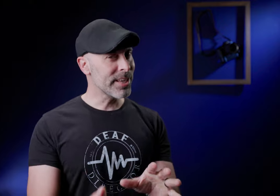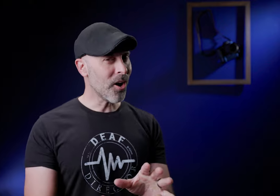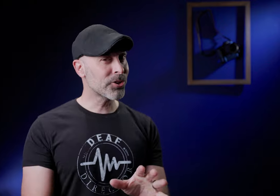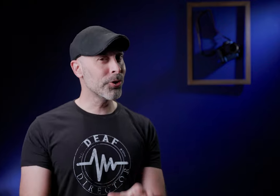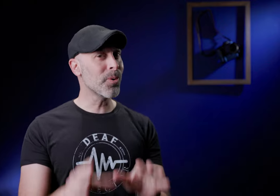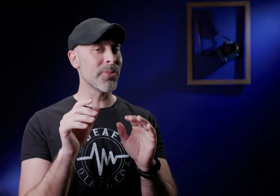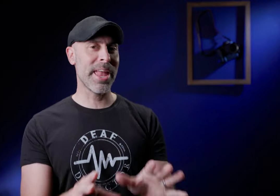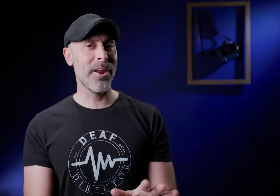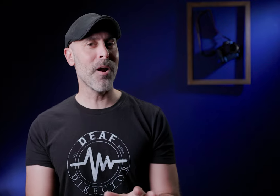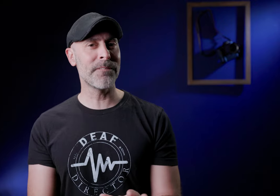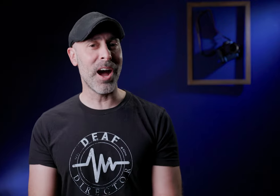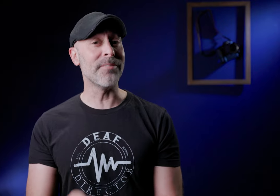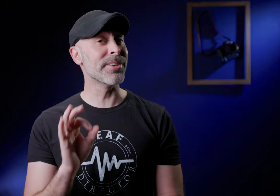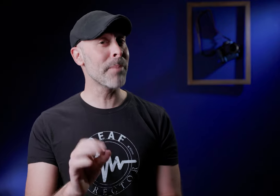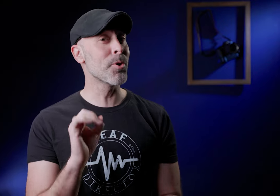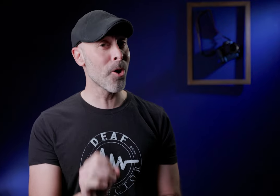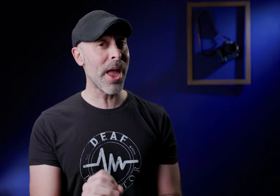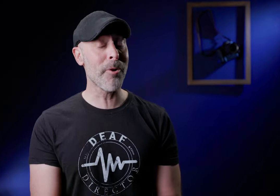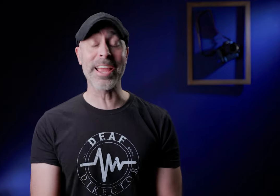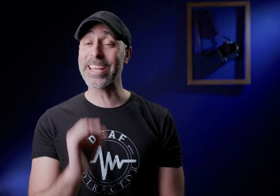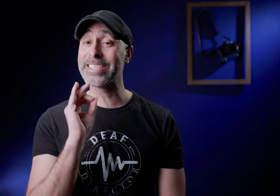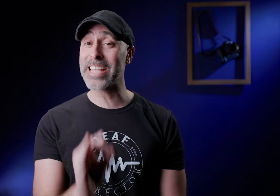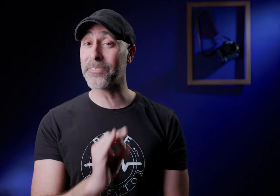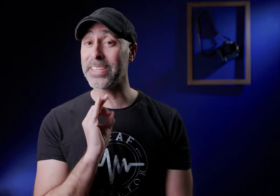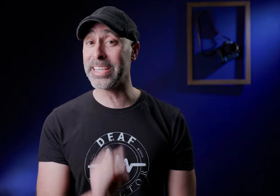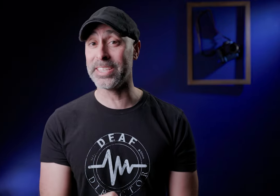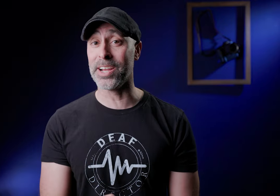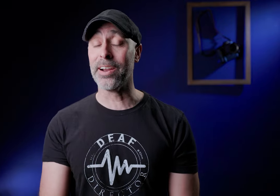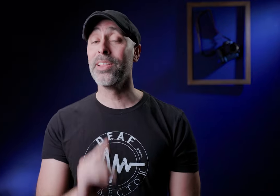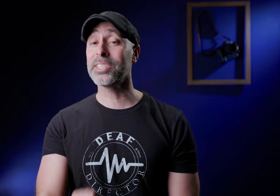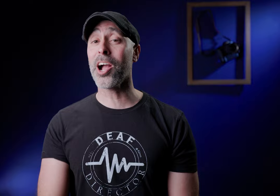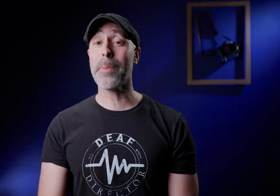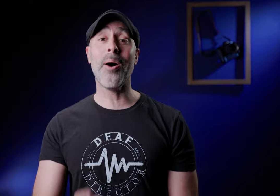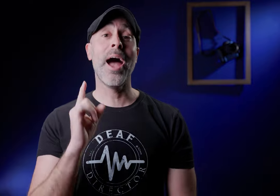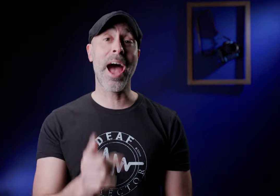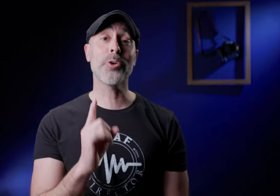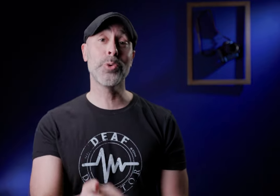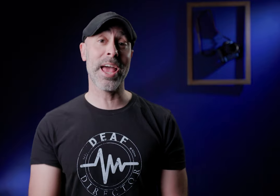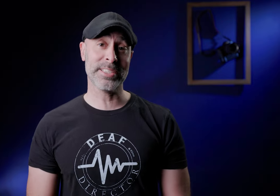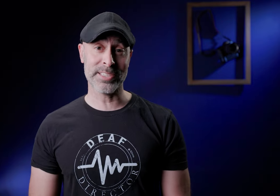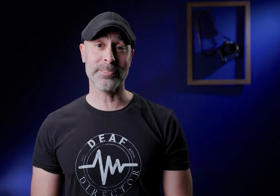Clog2 on the Canon R5? Yep, you heard that right, it is definitely in there. Let's talk about how you can access it.